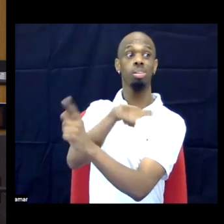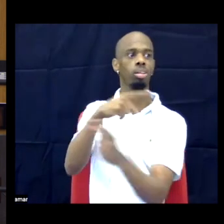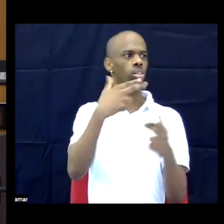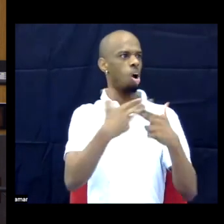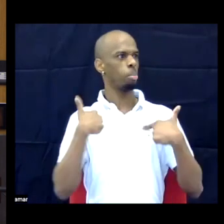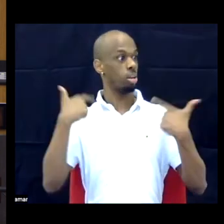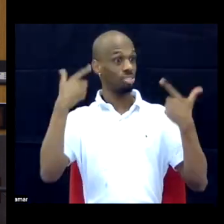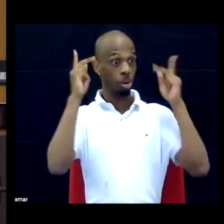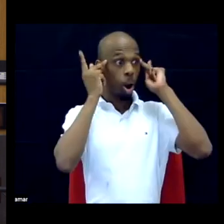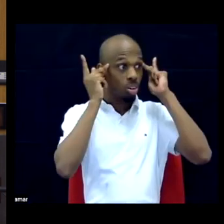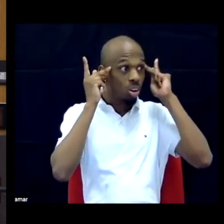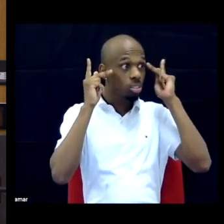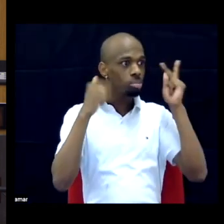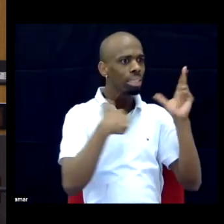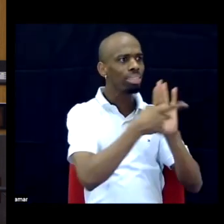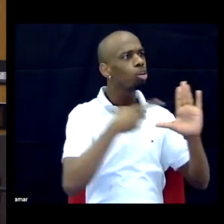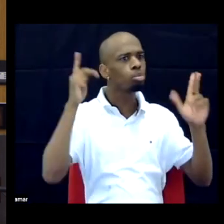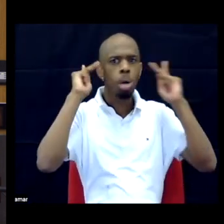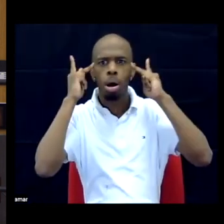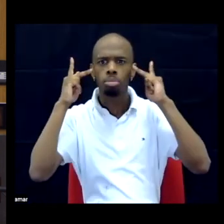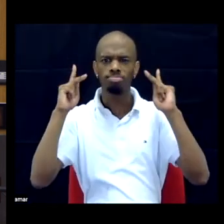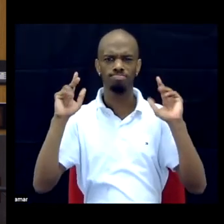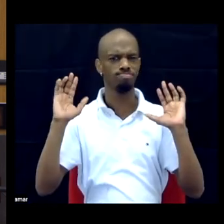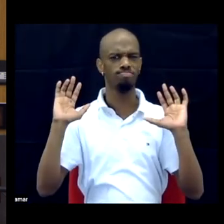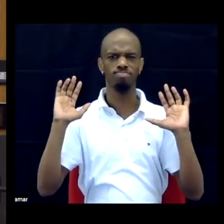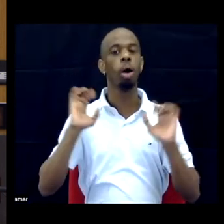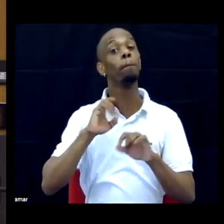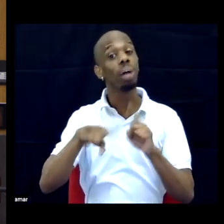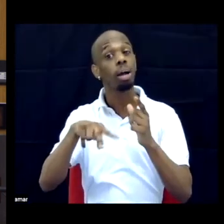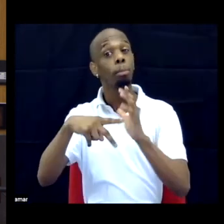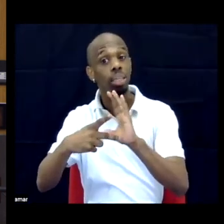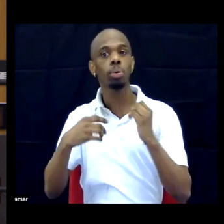on this, but that it is -- that there's a relationship between these things.